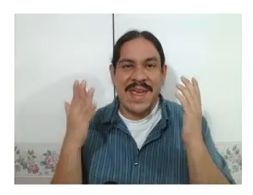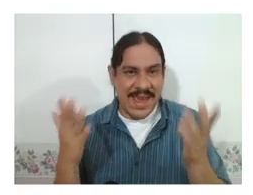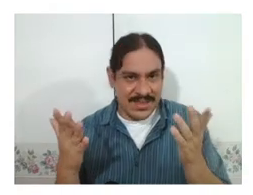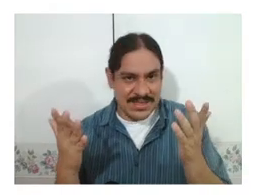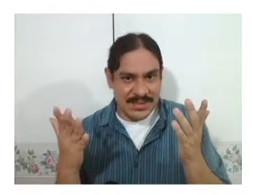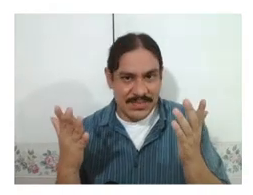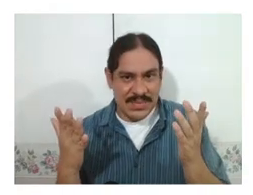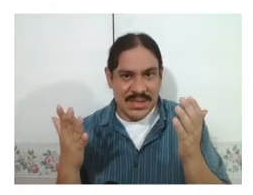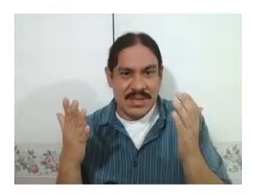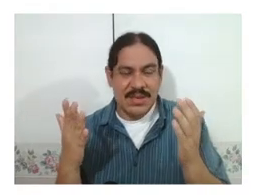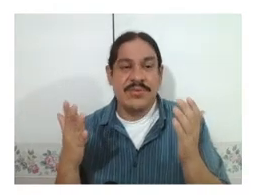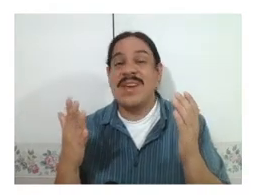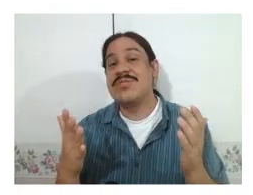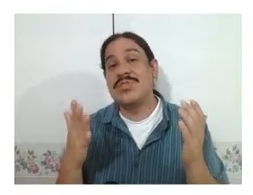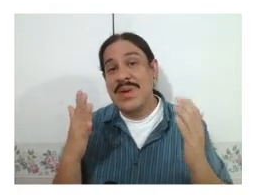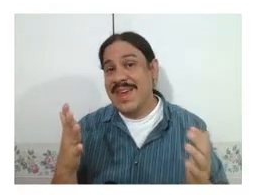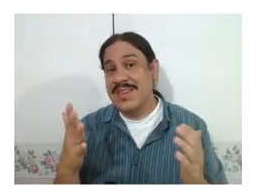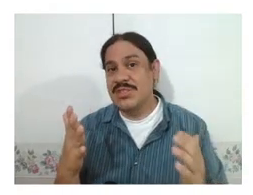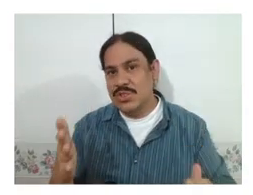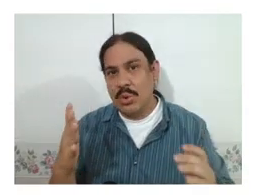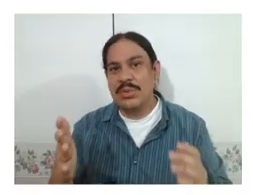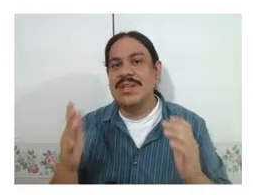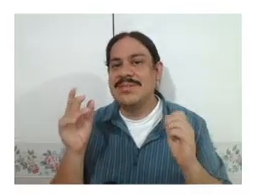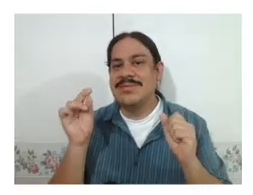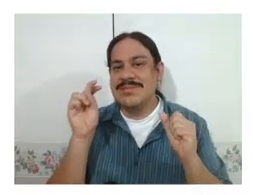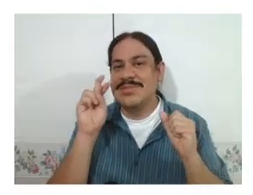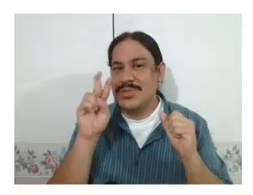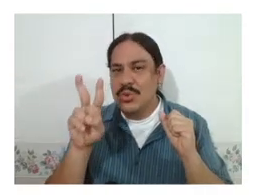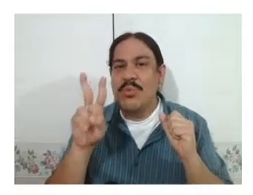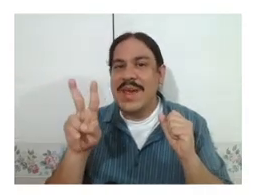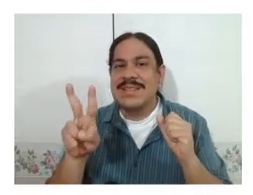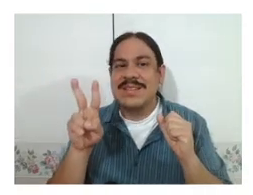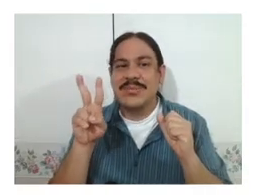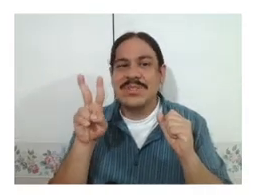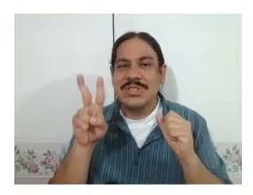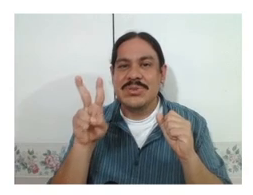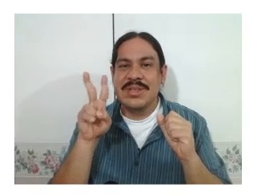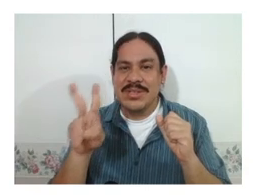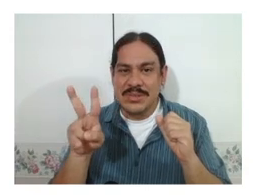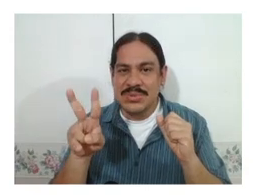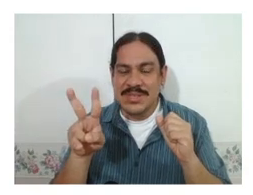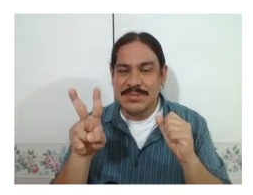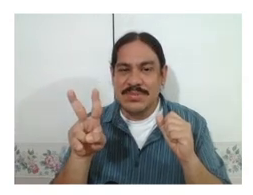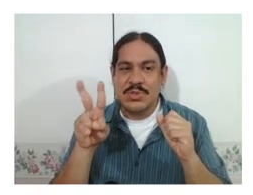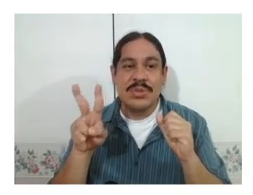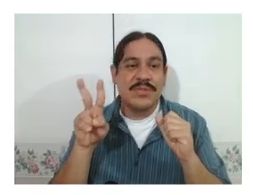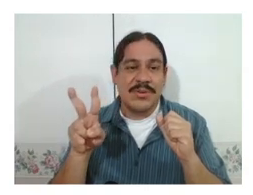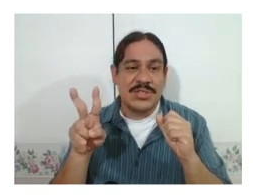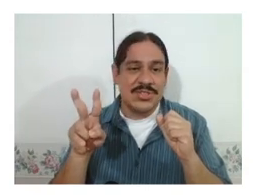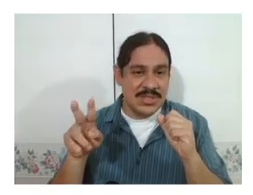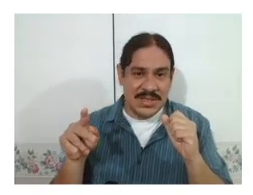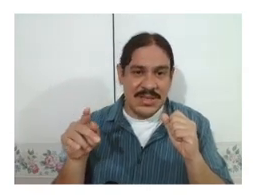hands. if you have two hands there's only two ways in which you can use them. two